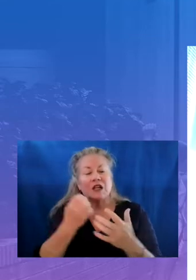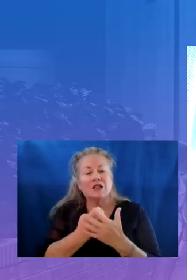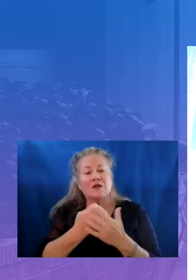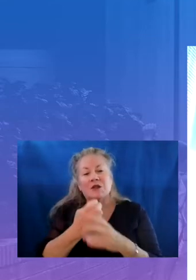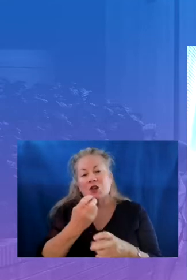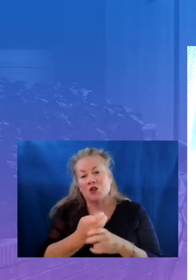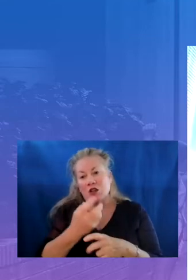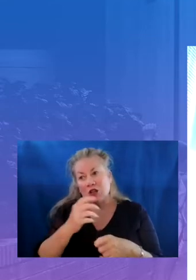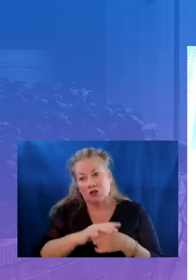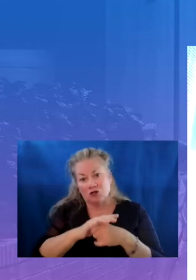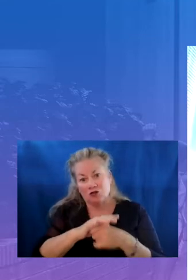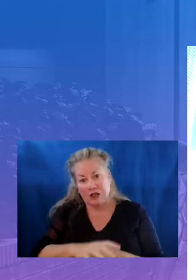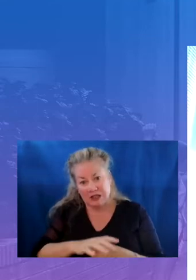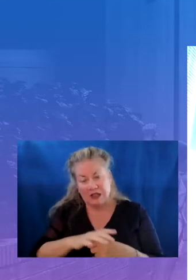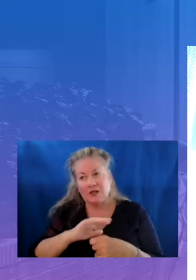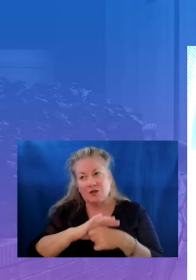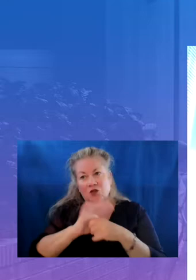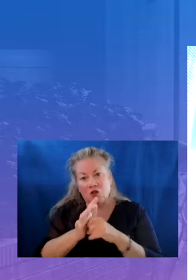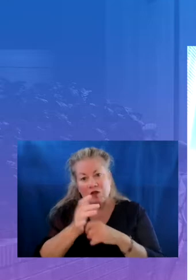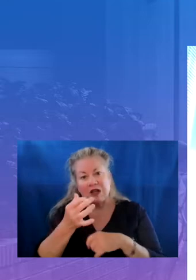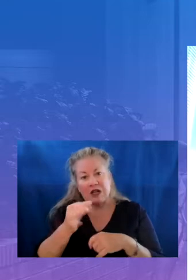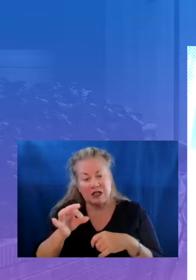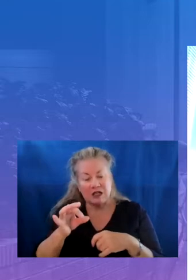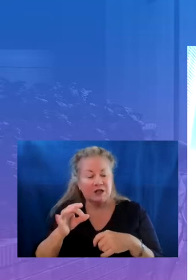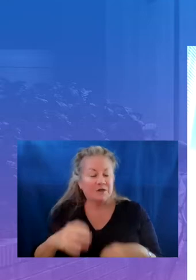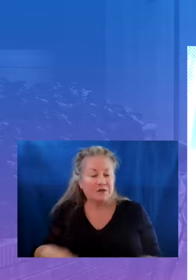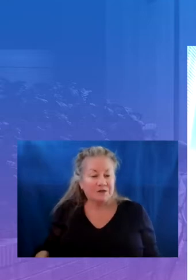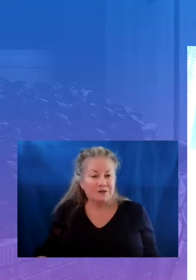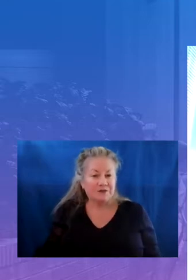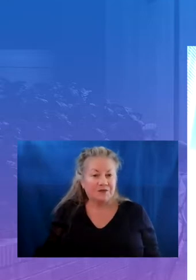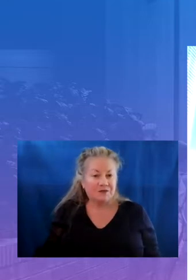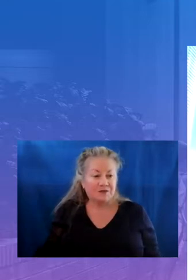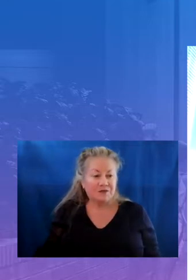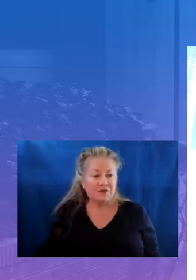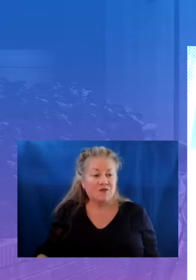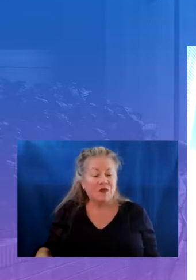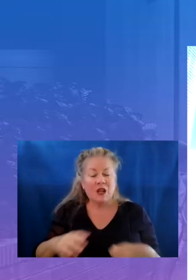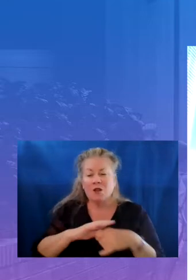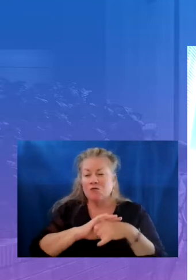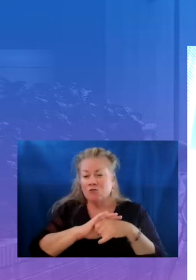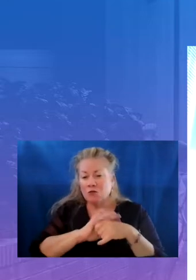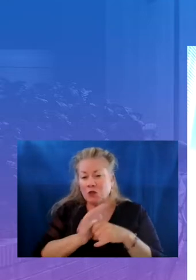of the covenant team pandemic while coven 19 has touched all students it has deepened in equities